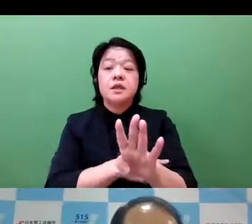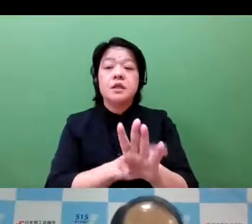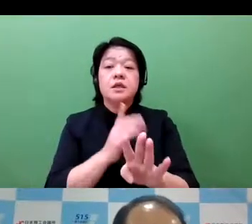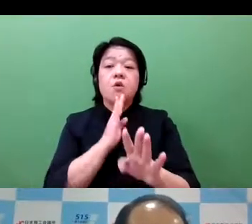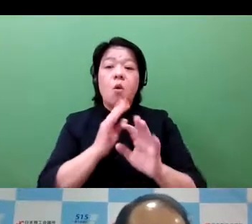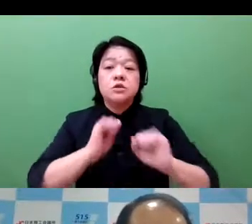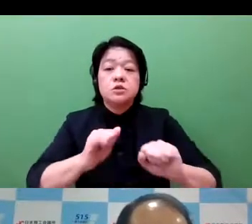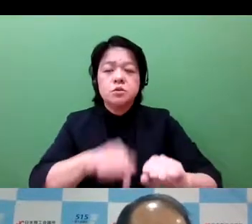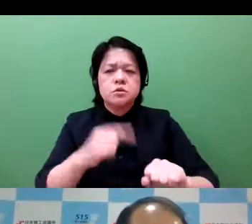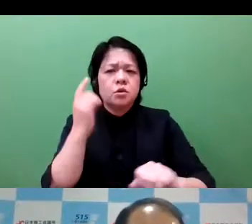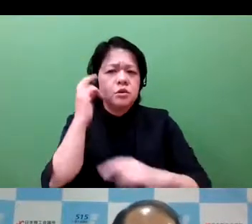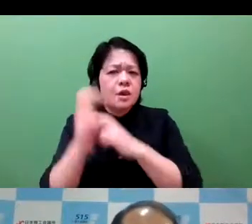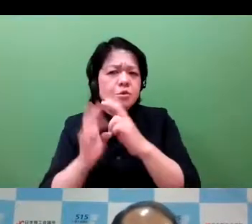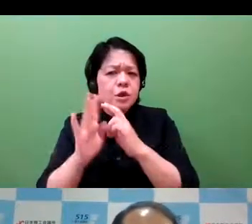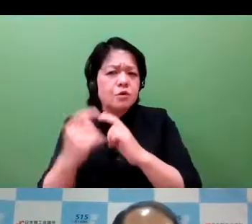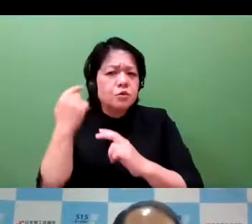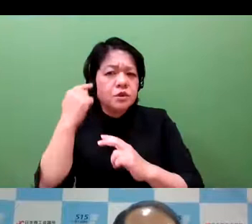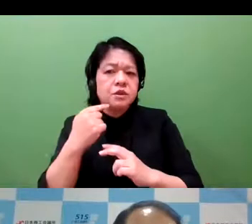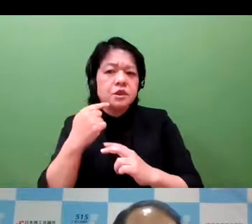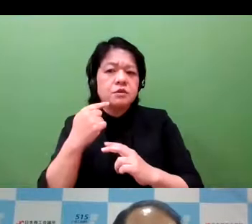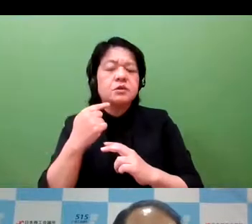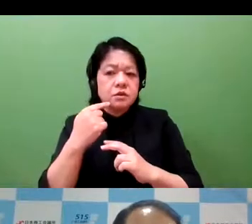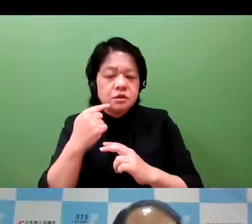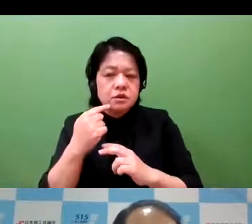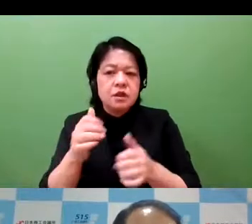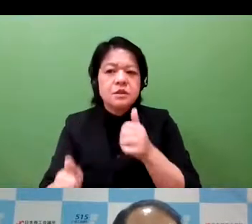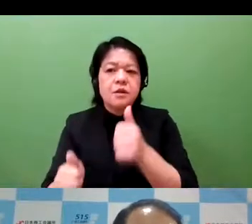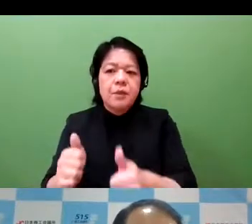And therefore, we find that there are many management